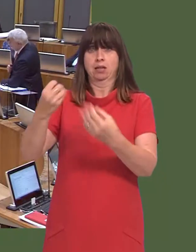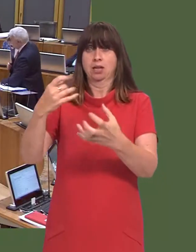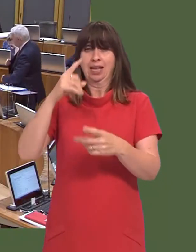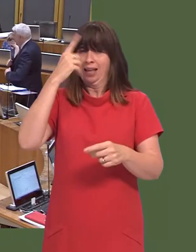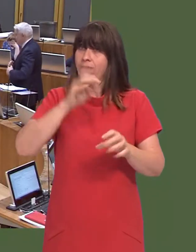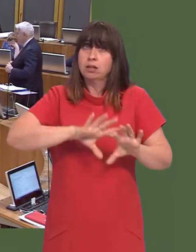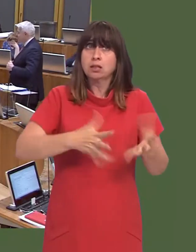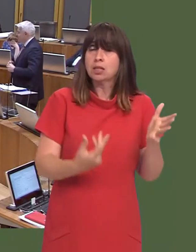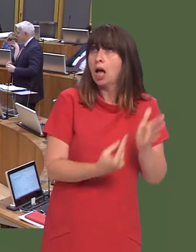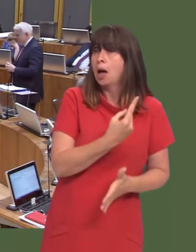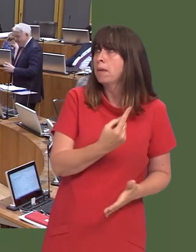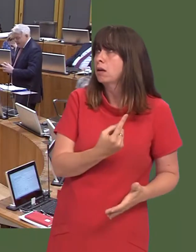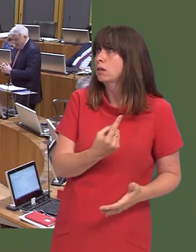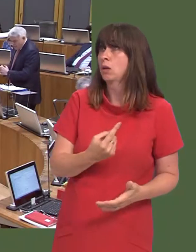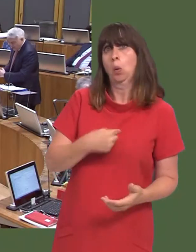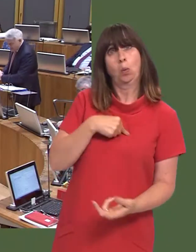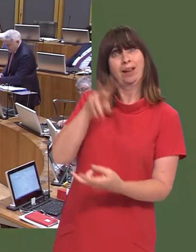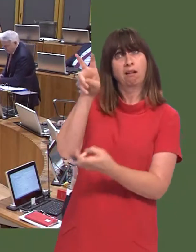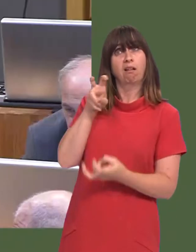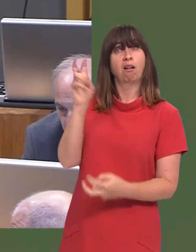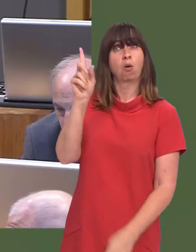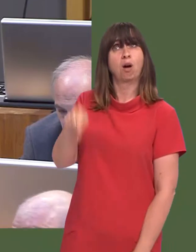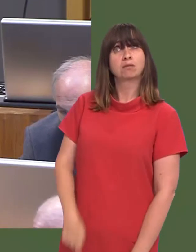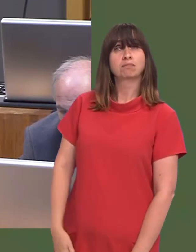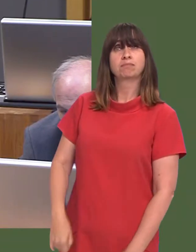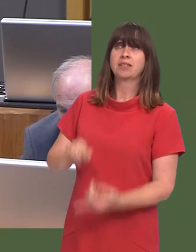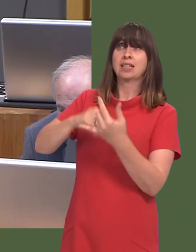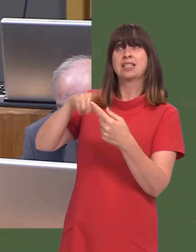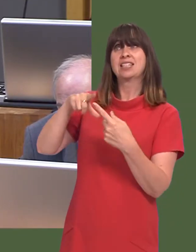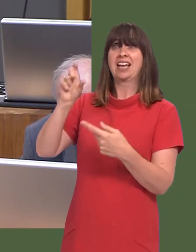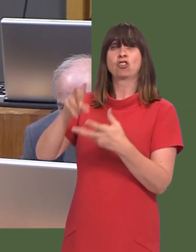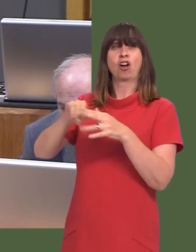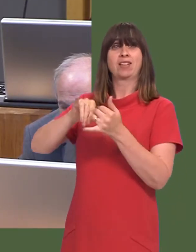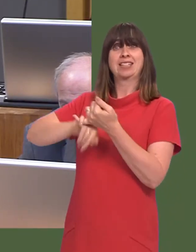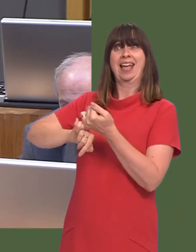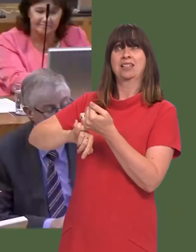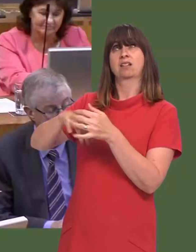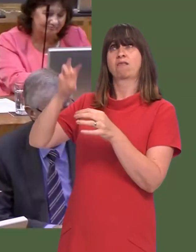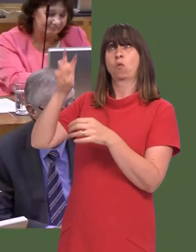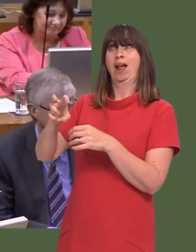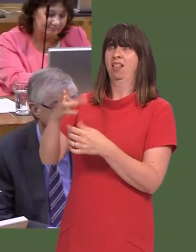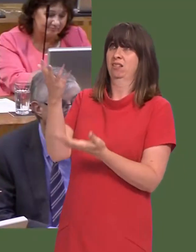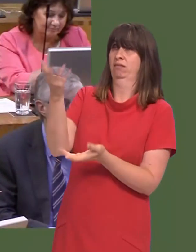If the tidal lagoon doesnít come, what assessment do we make of the voice of the Secretary of State for Wales around that table?